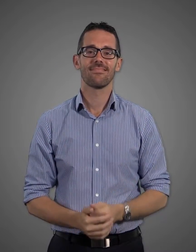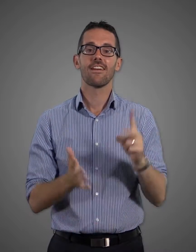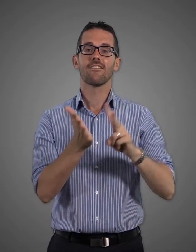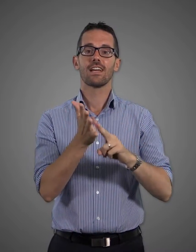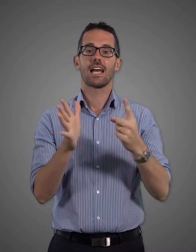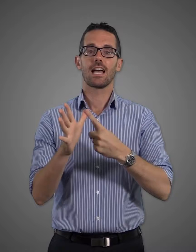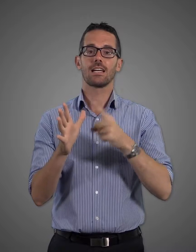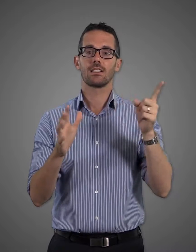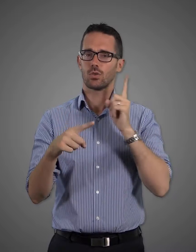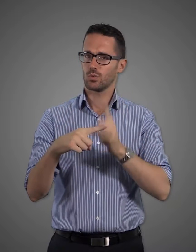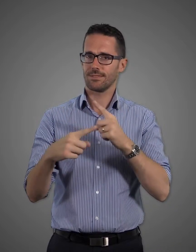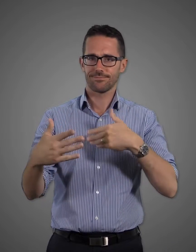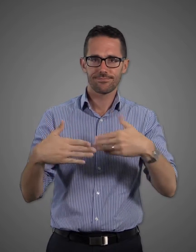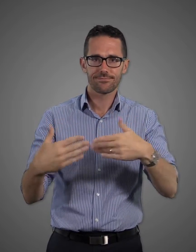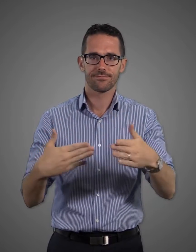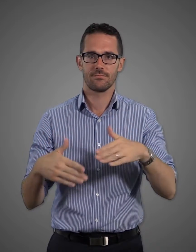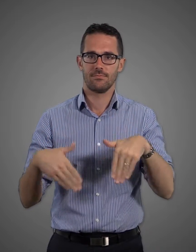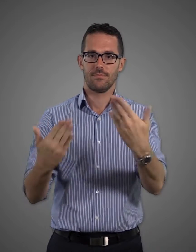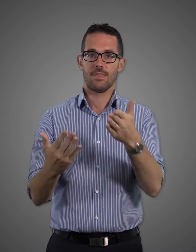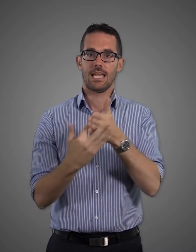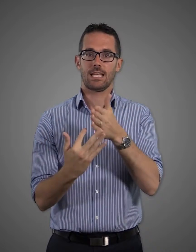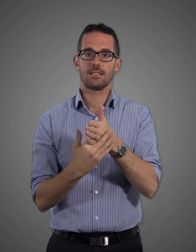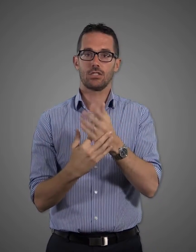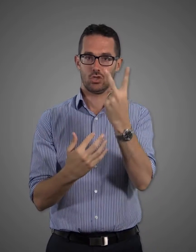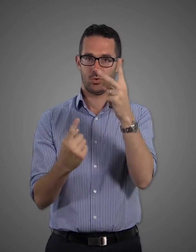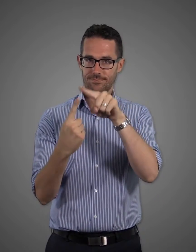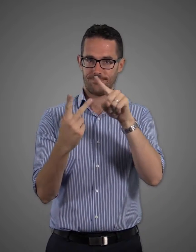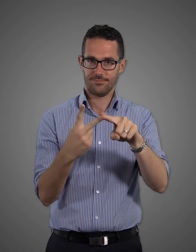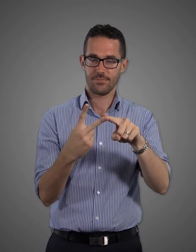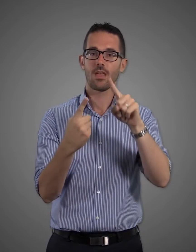Vision Australia will now be providing two additional access services.